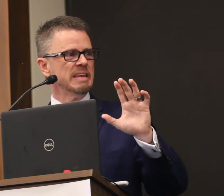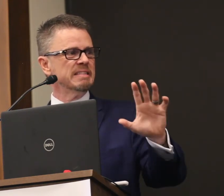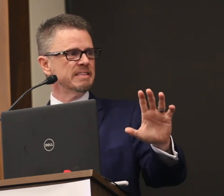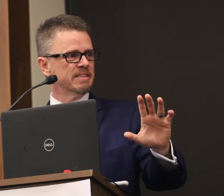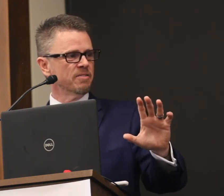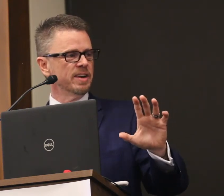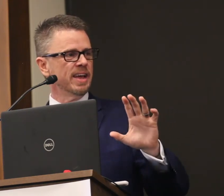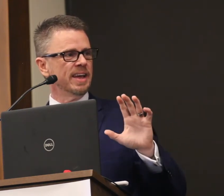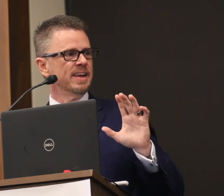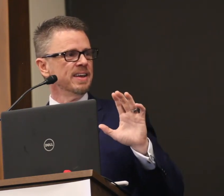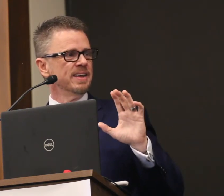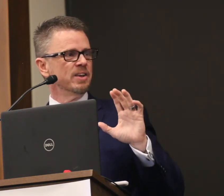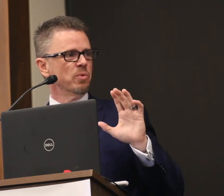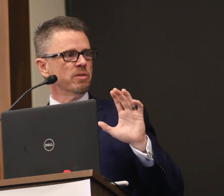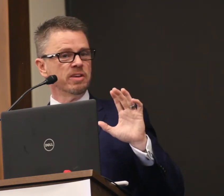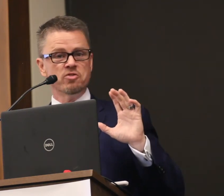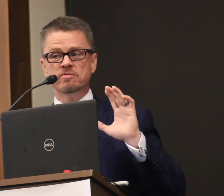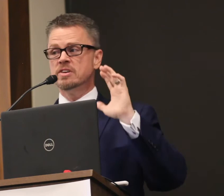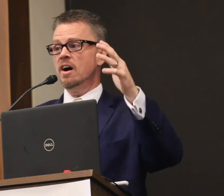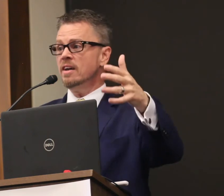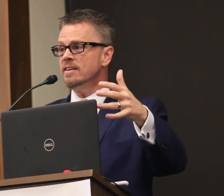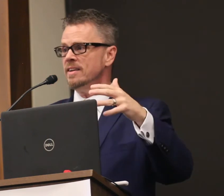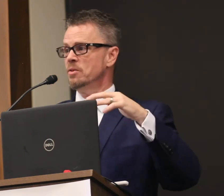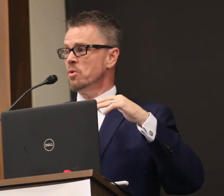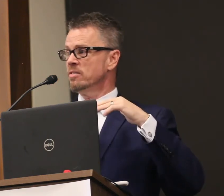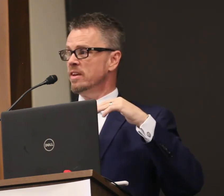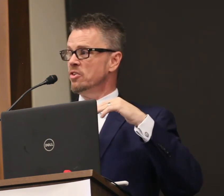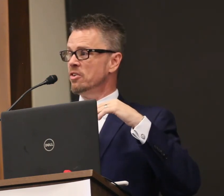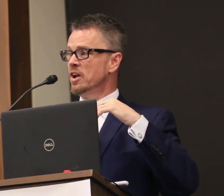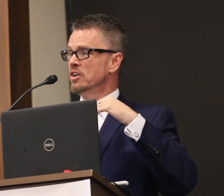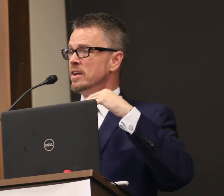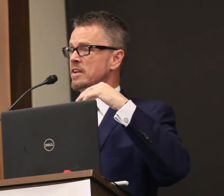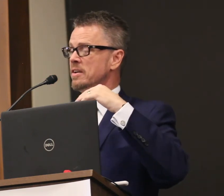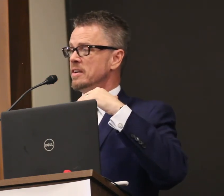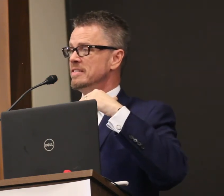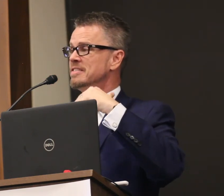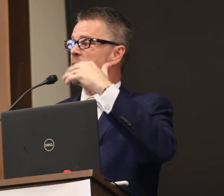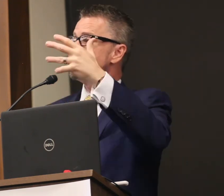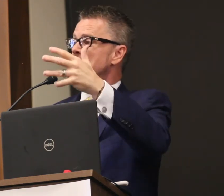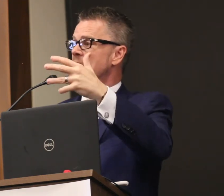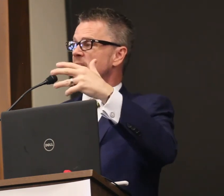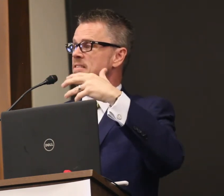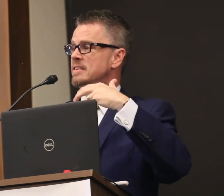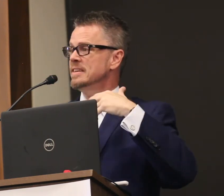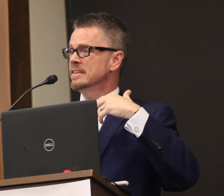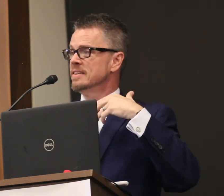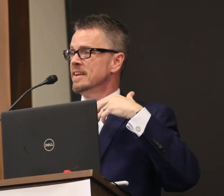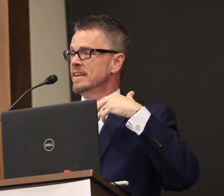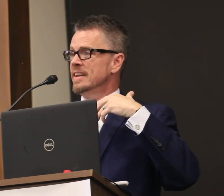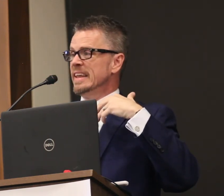You lead this every day in work that you've done, in work that you're conceptualizing,